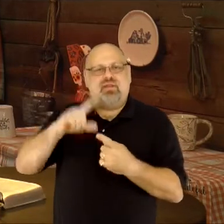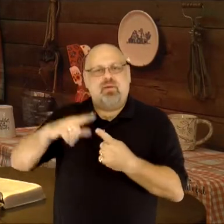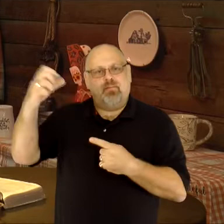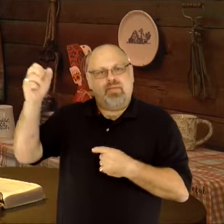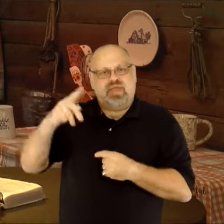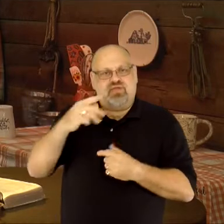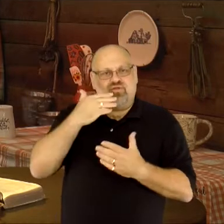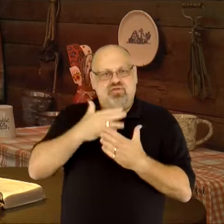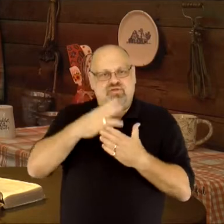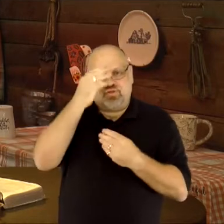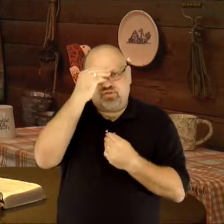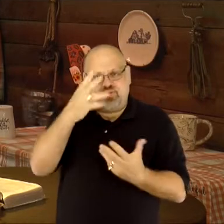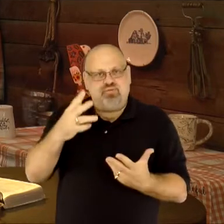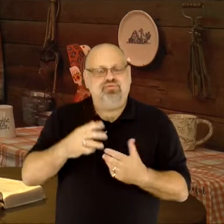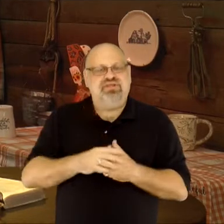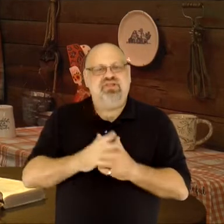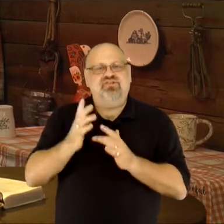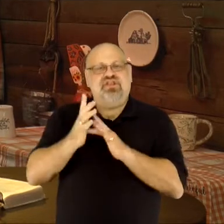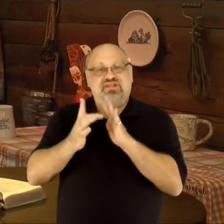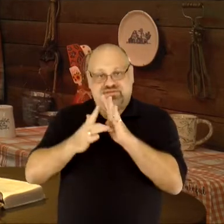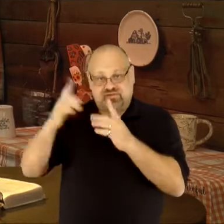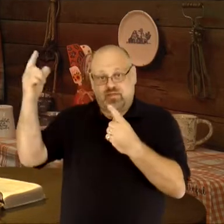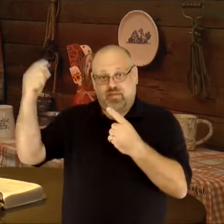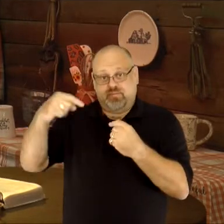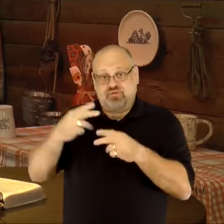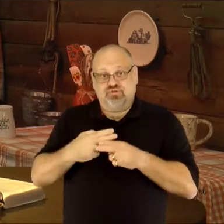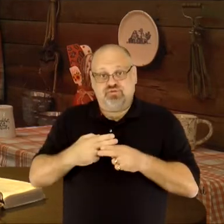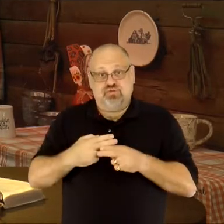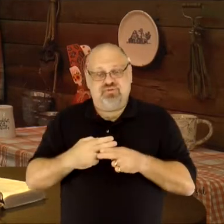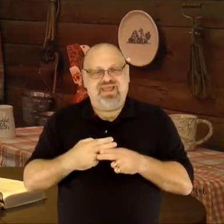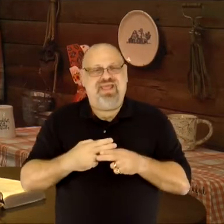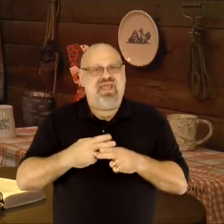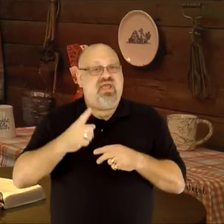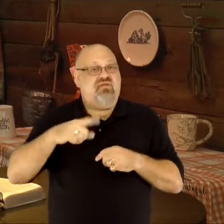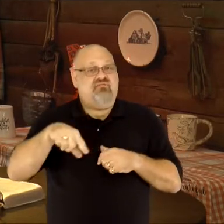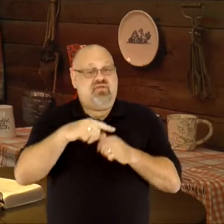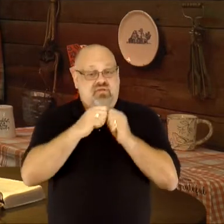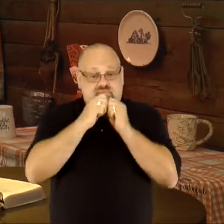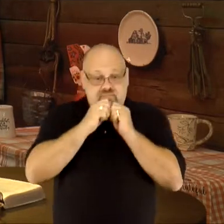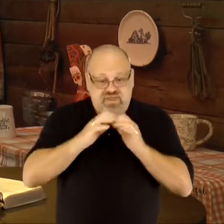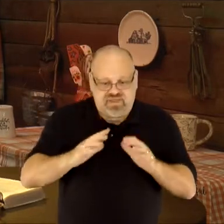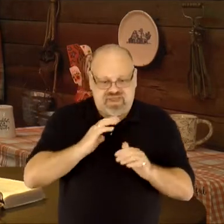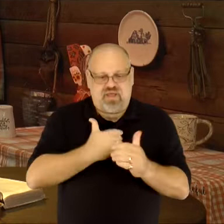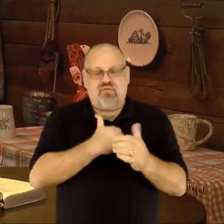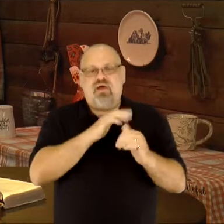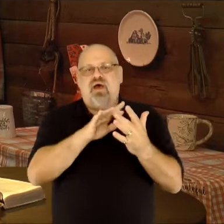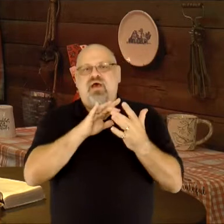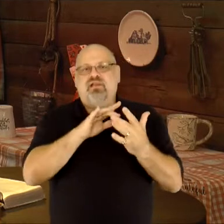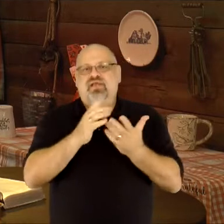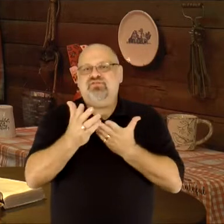until He returns." And, that's the good news–Jesus is coming soon. If you've been blessed by our online